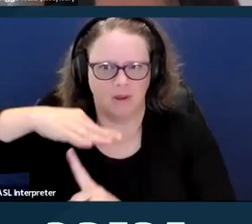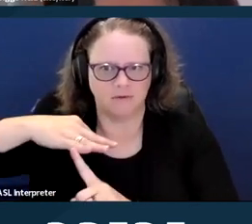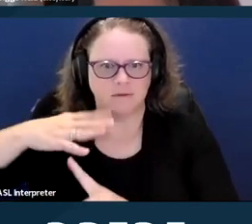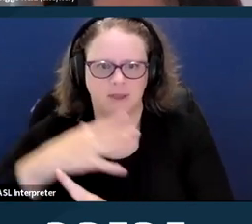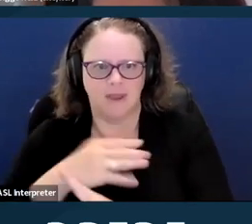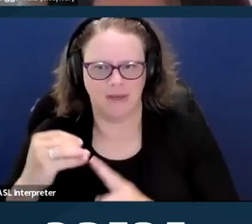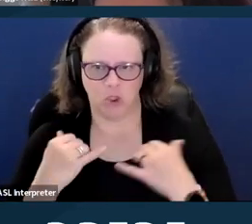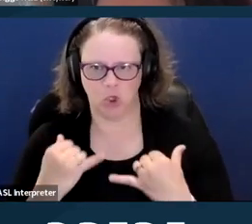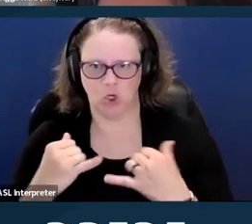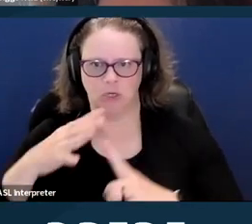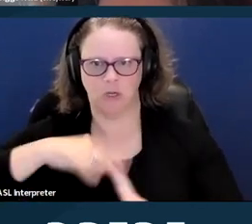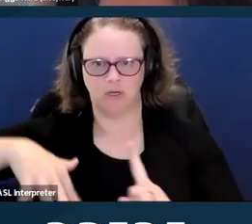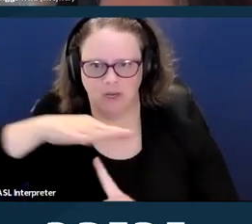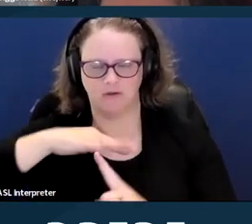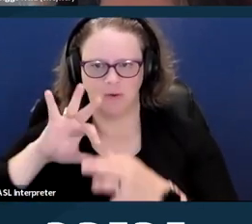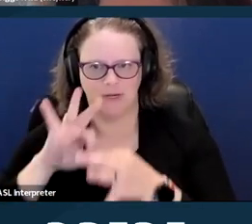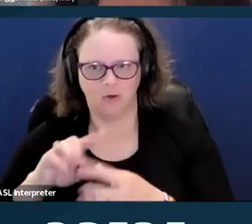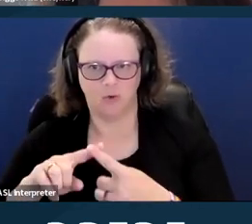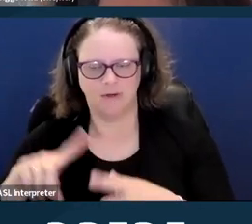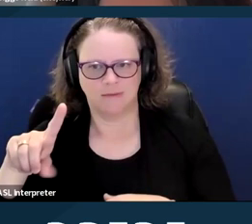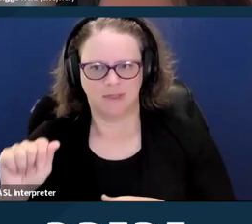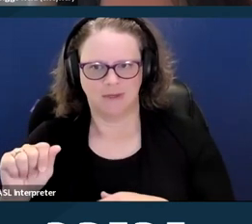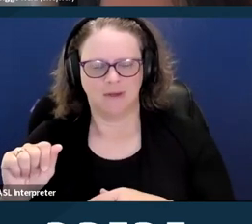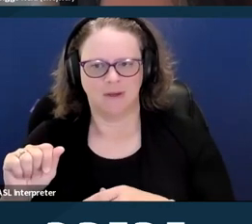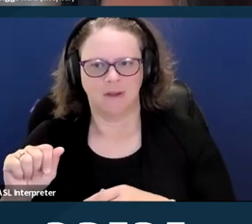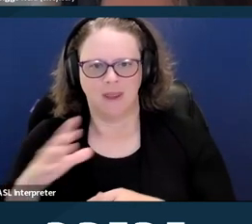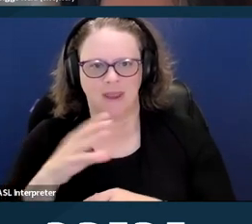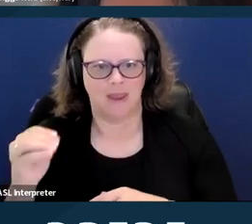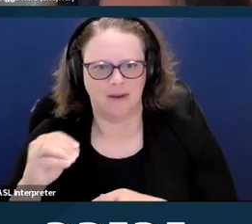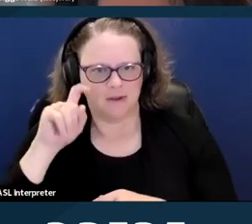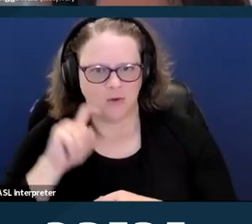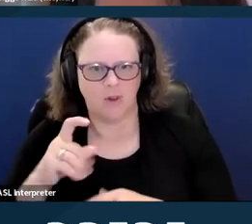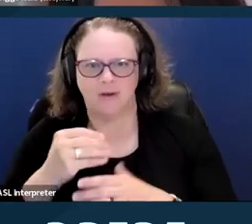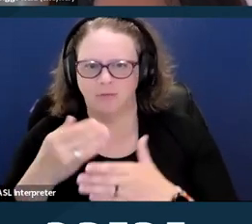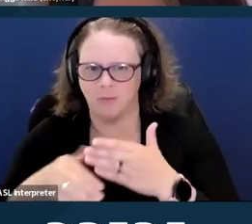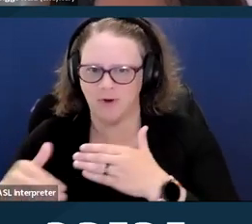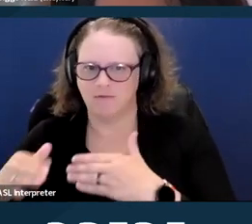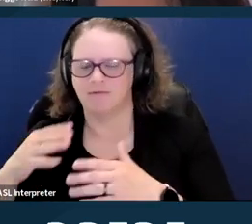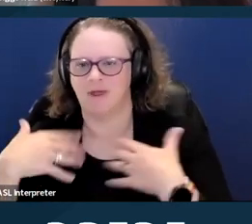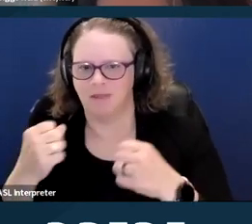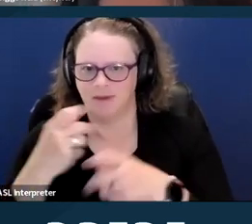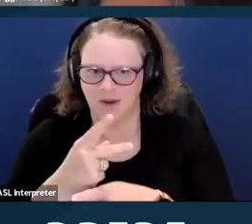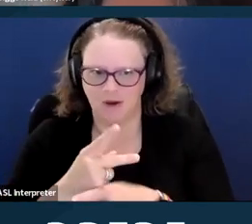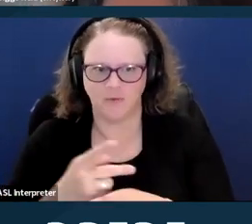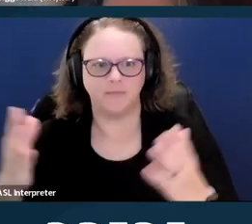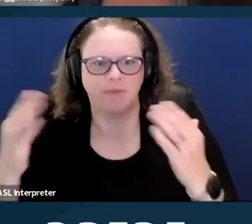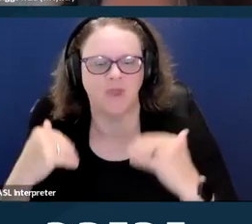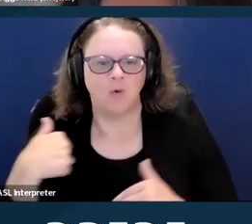We'll cover legal responsibilities for providers and that will include LSC restrictions on participating